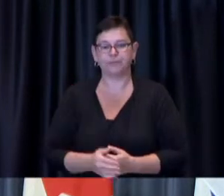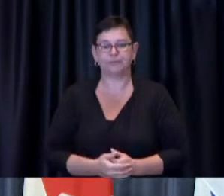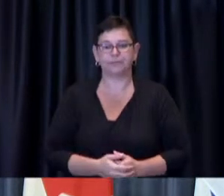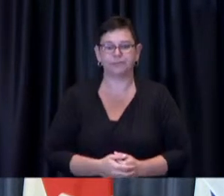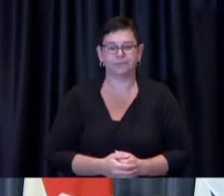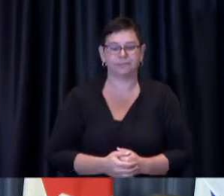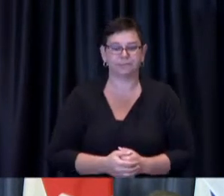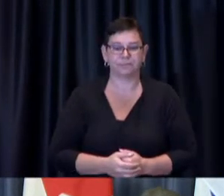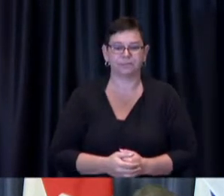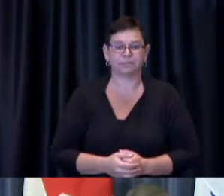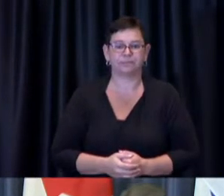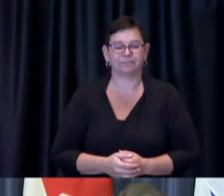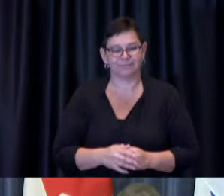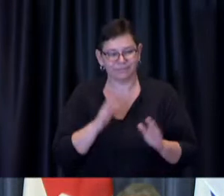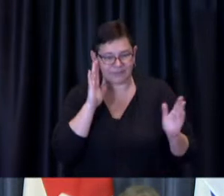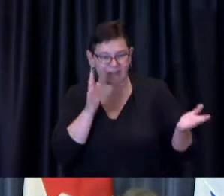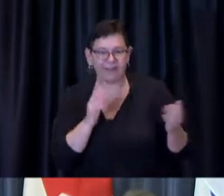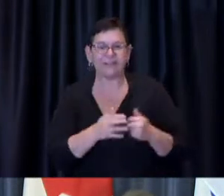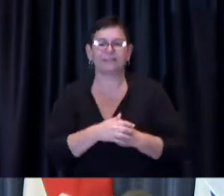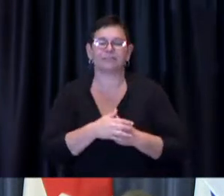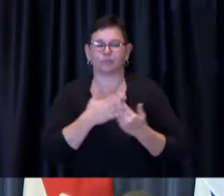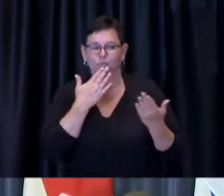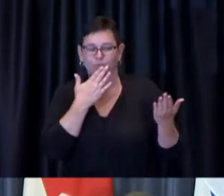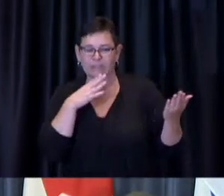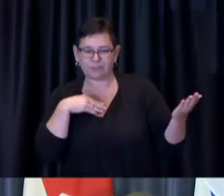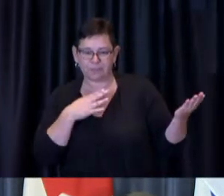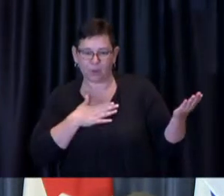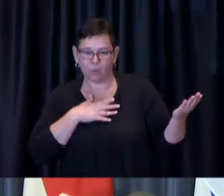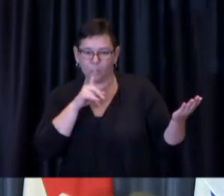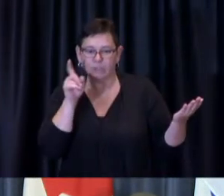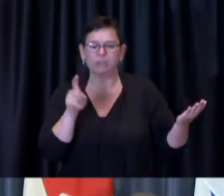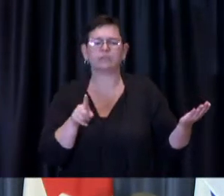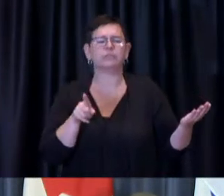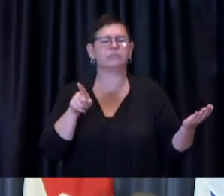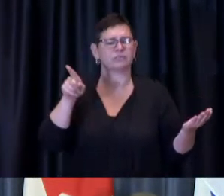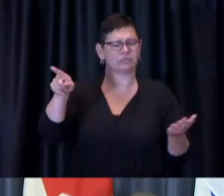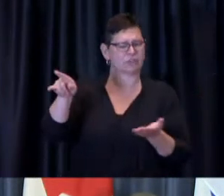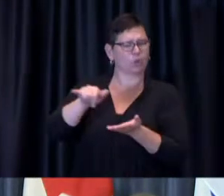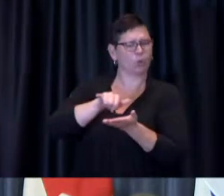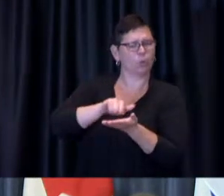hi there thanks for taking my question um new York City has announced that it's going to require more